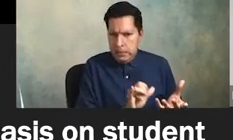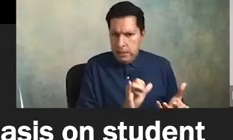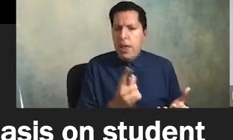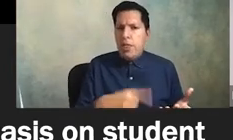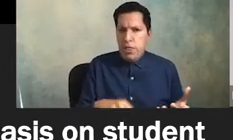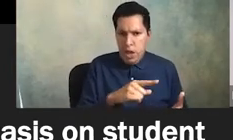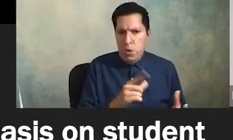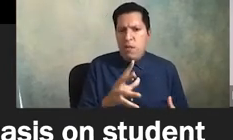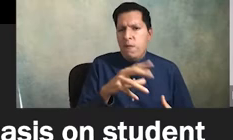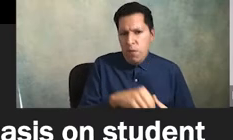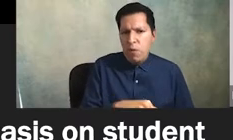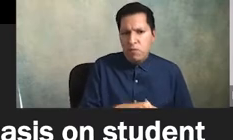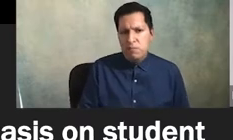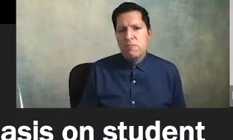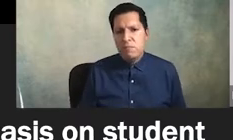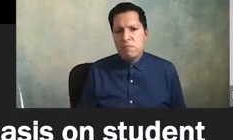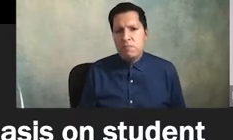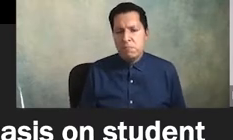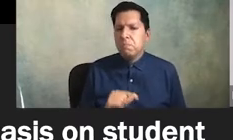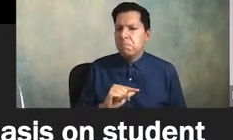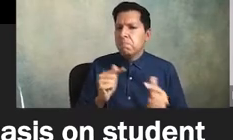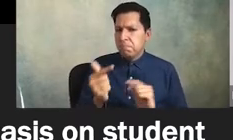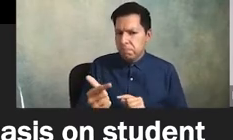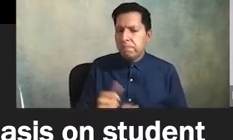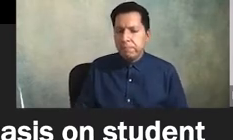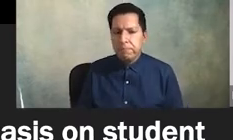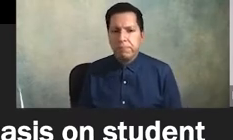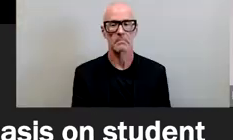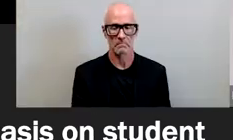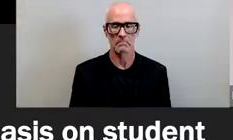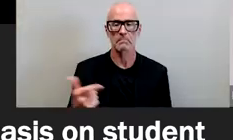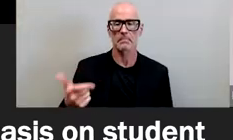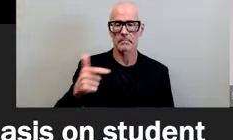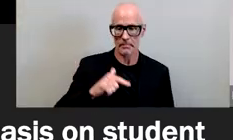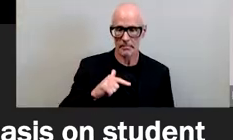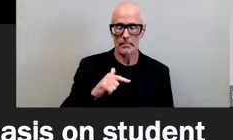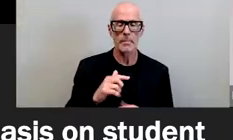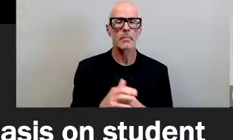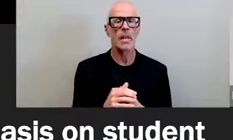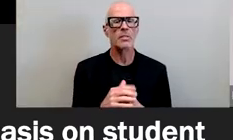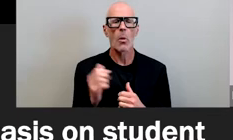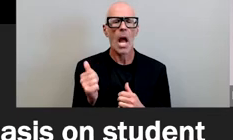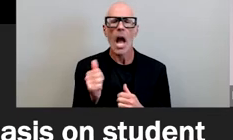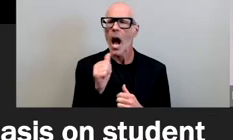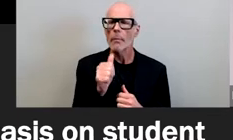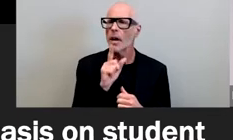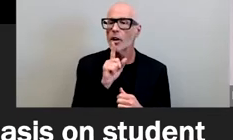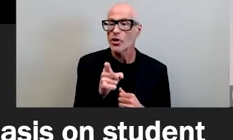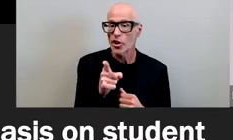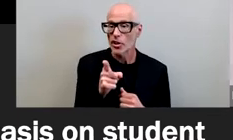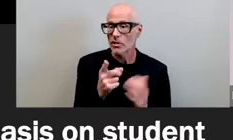so it's my way of saying that i am not sure at all i'm not sure at all that we will ever